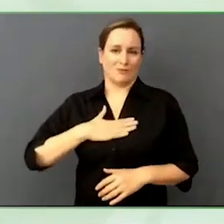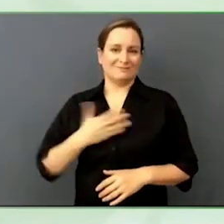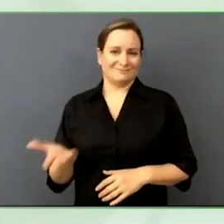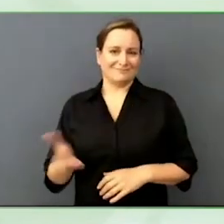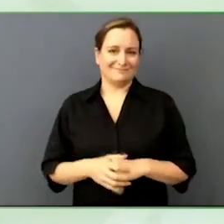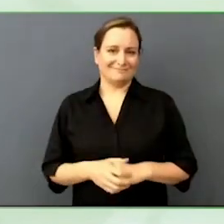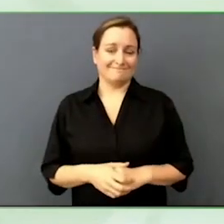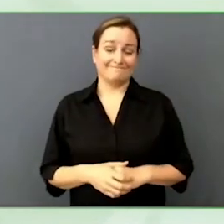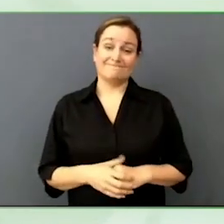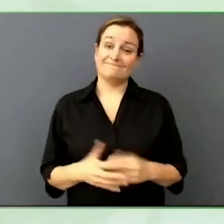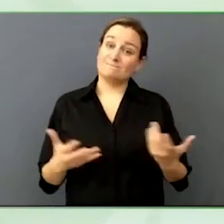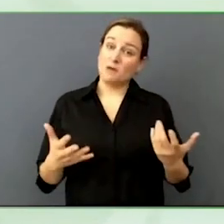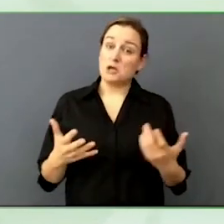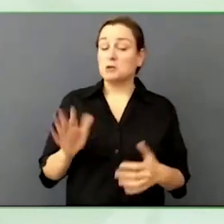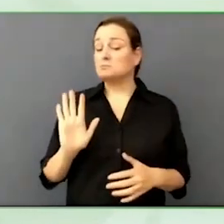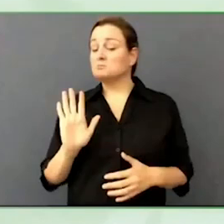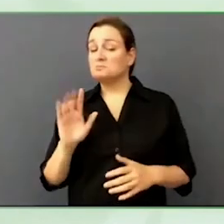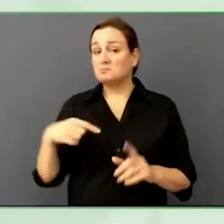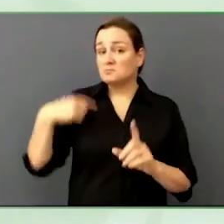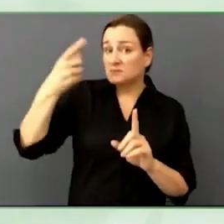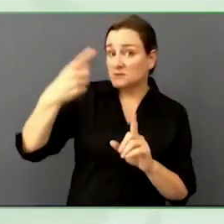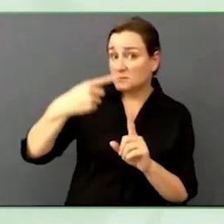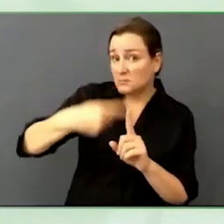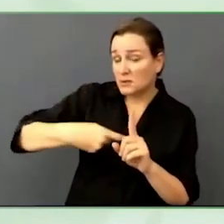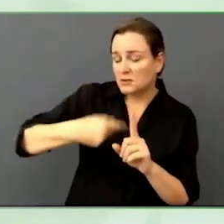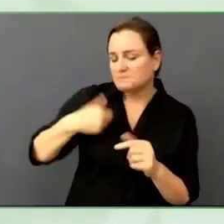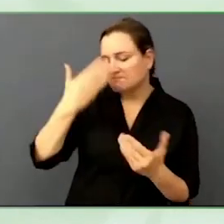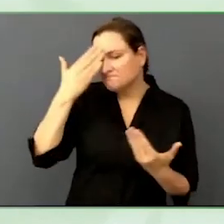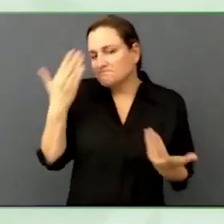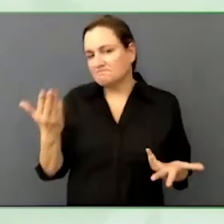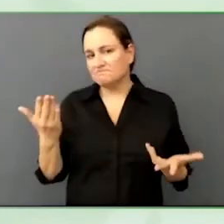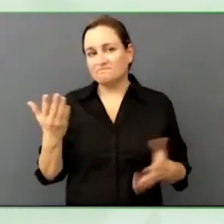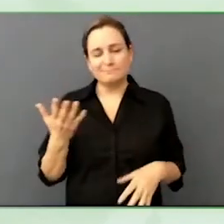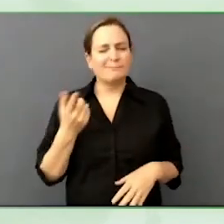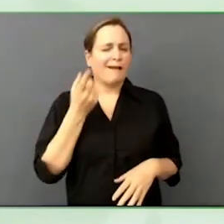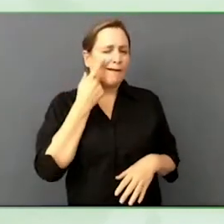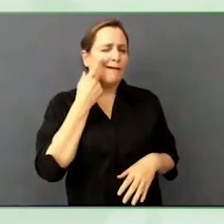We will see how it goes but after we get a couple under our belt, we will bring in other economies.